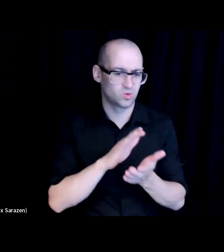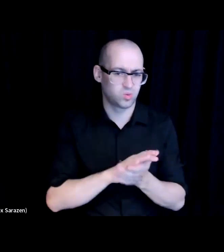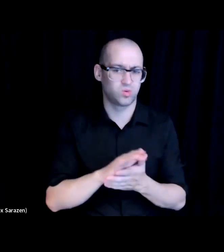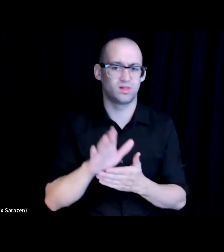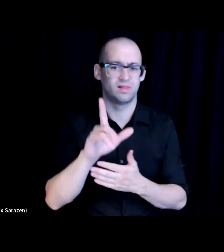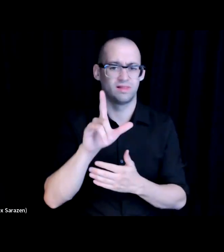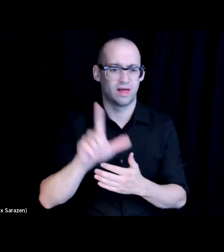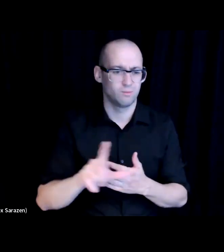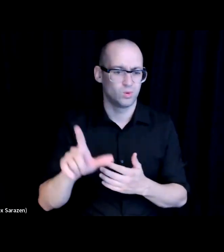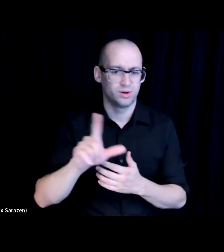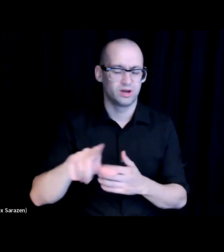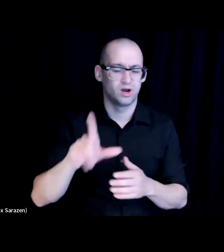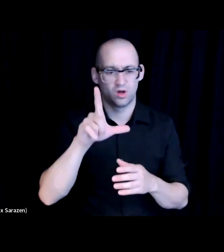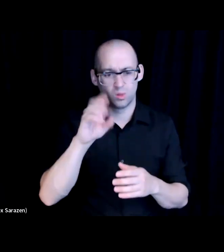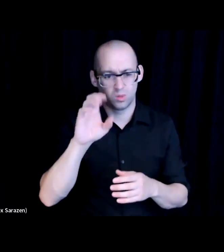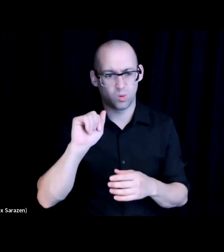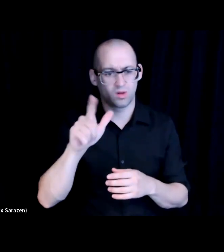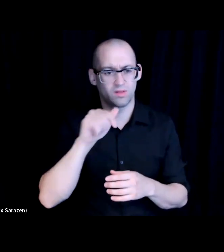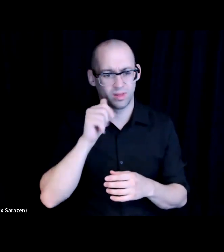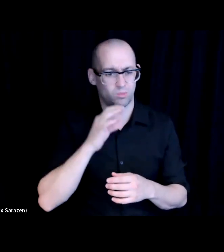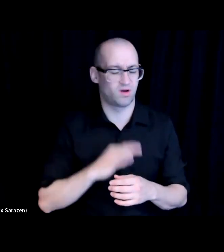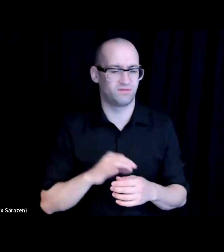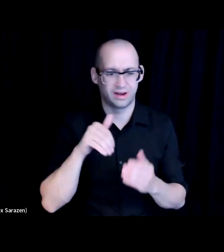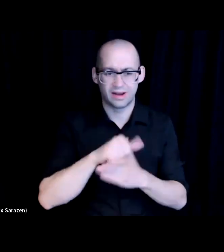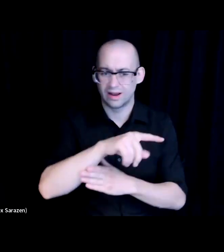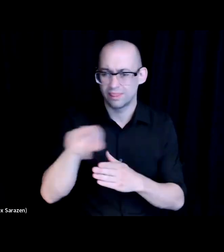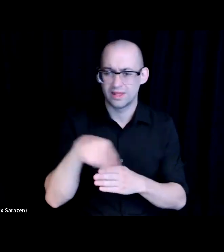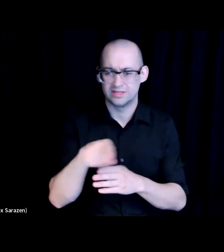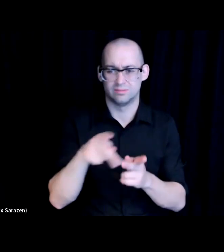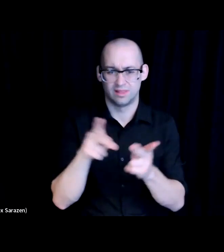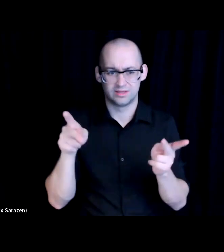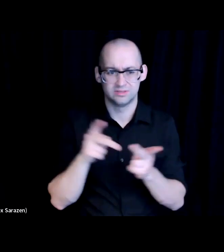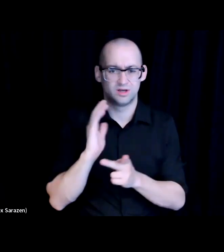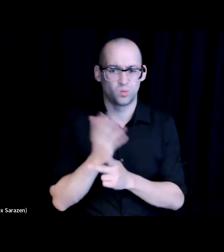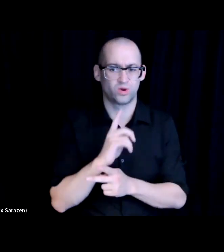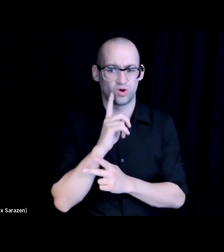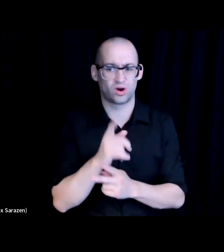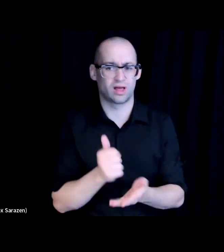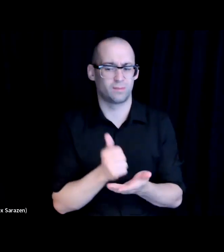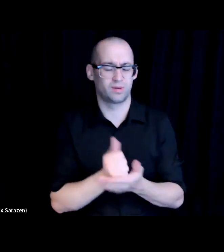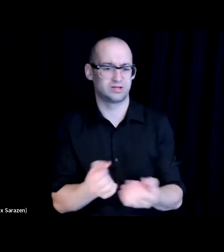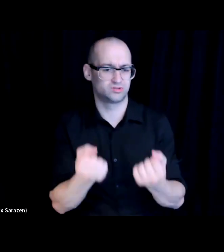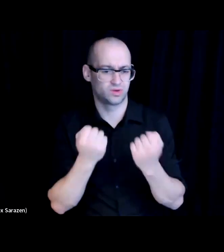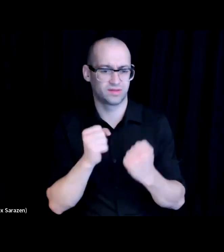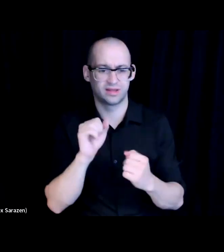local nonprofits and it is in those places that we are helping to strengthen digital infrastructure.